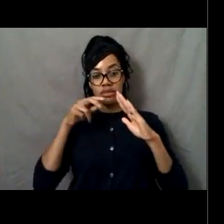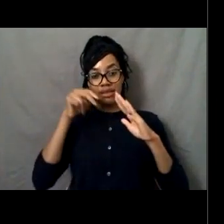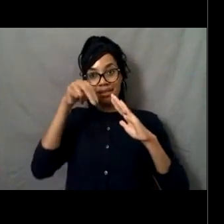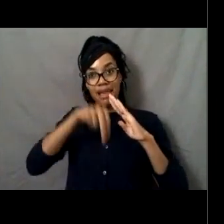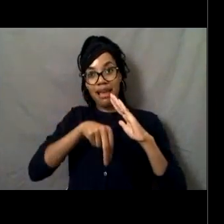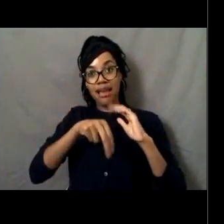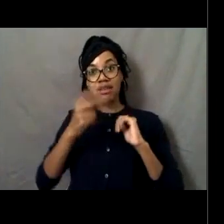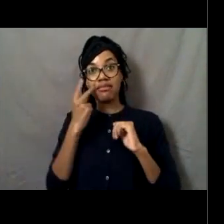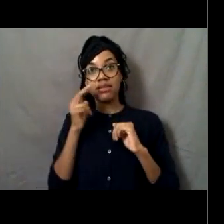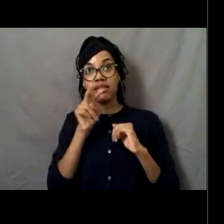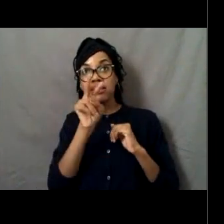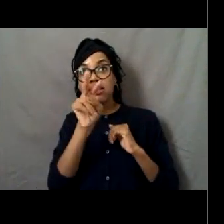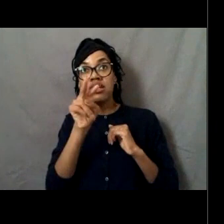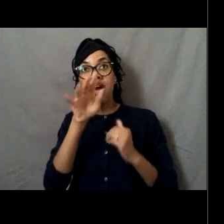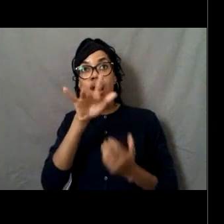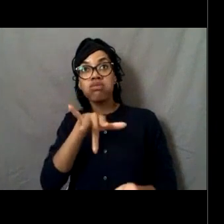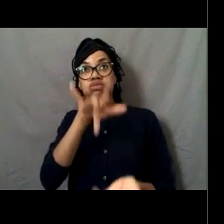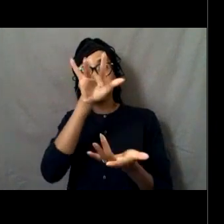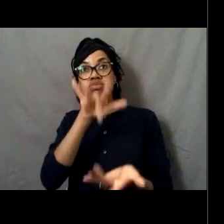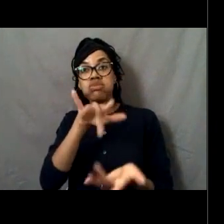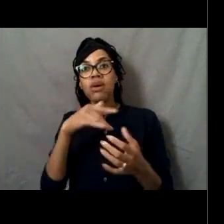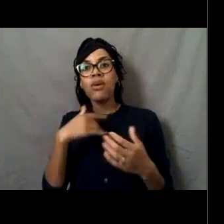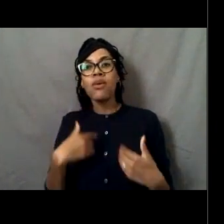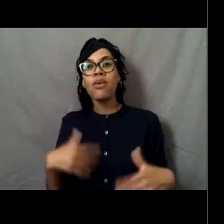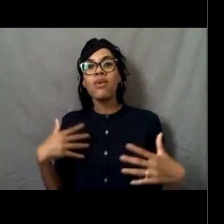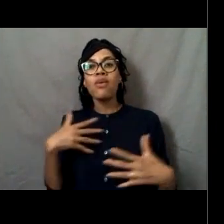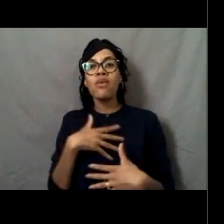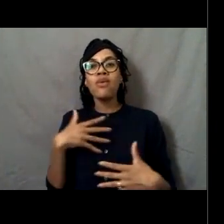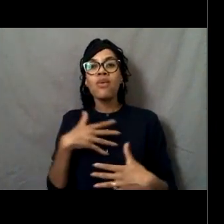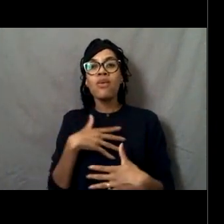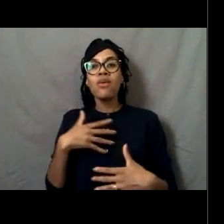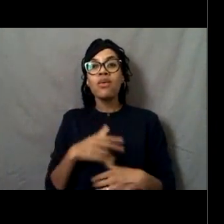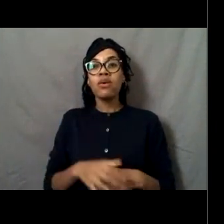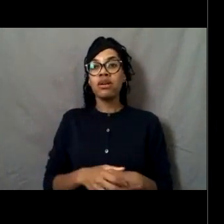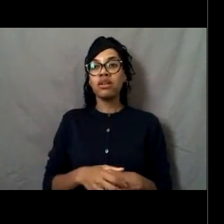but it also made me extremely curious about the weather.